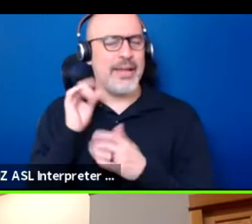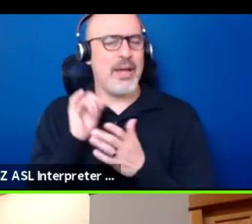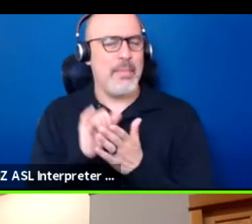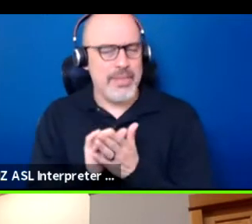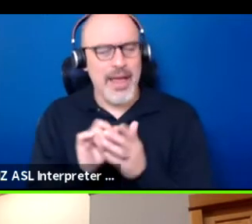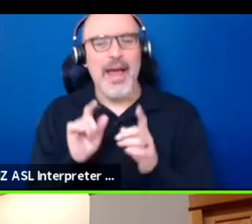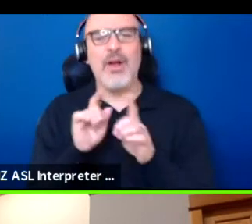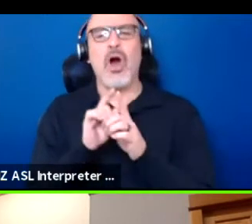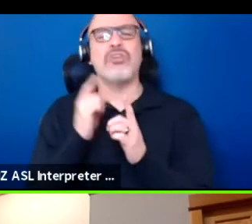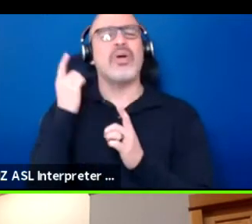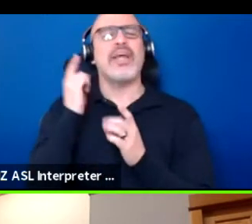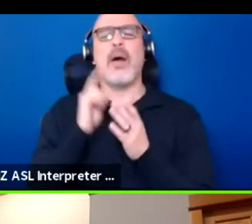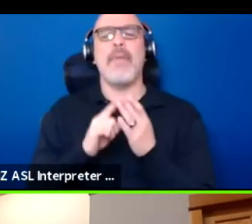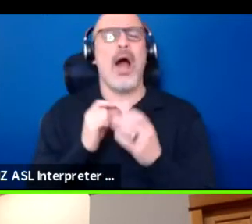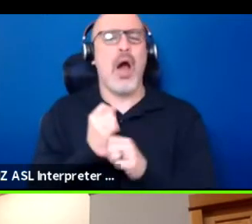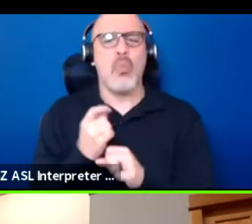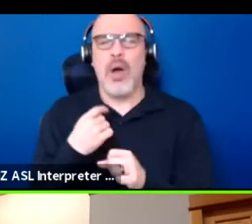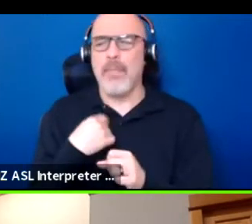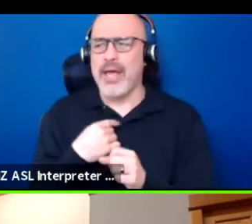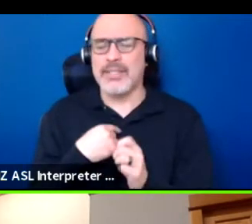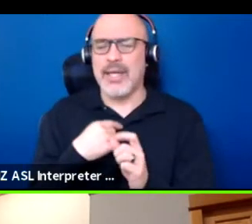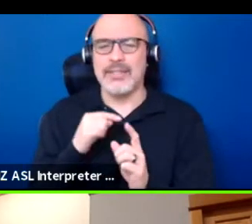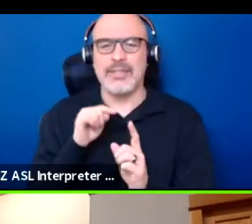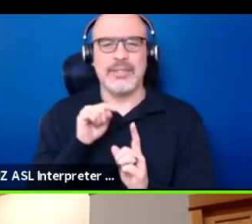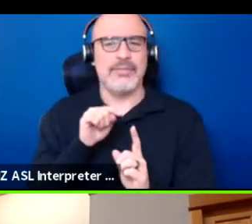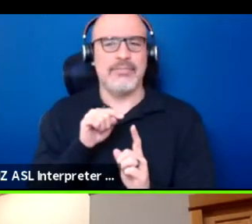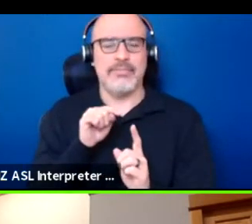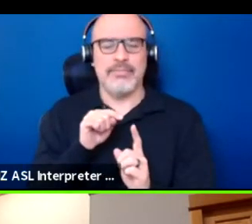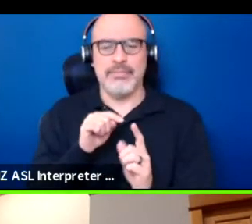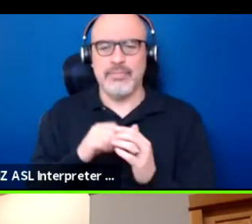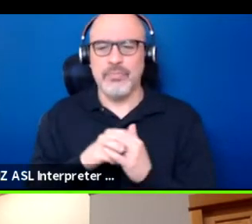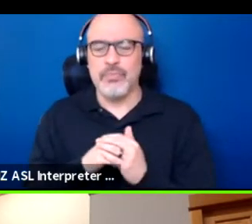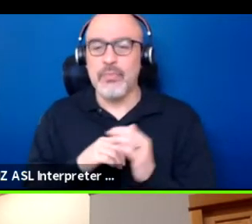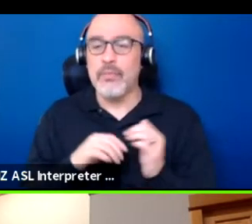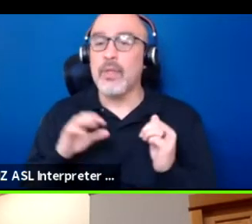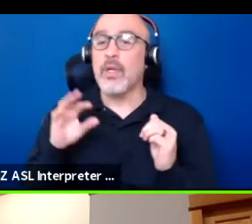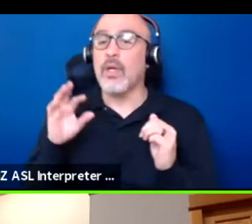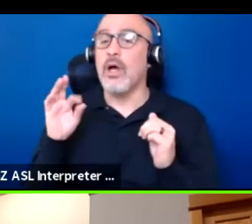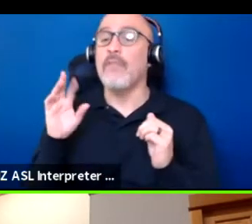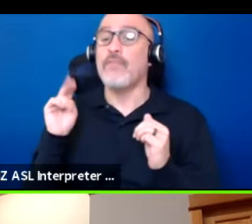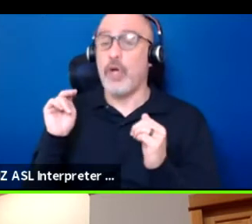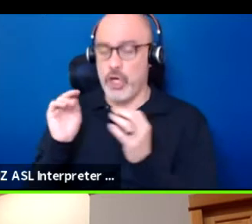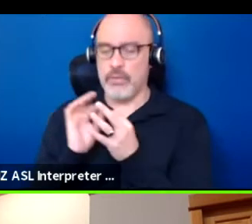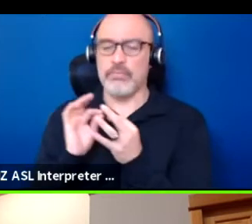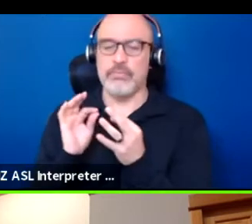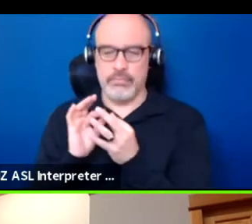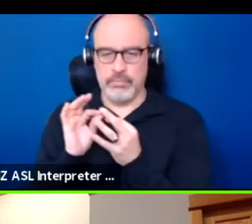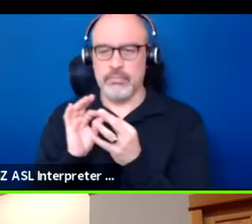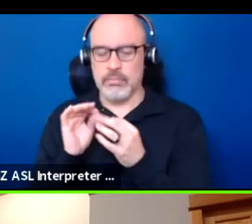well, what makes us so, you know, and I think Fern touches on it in that